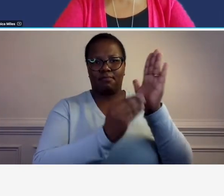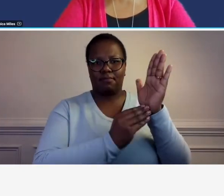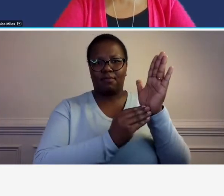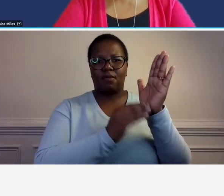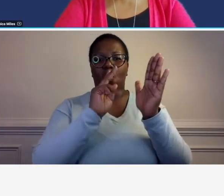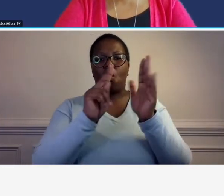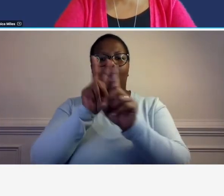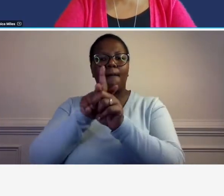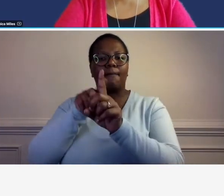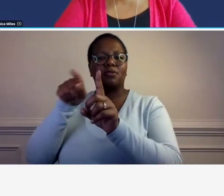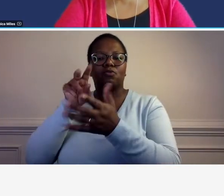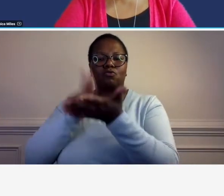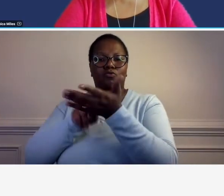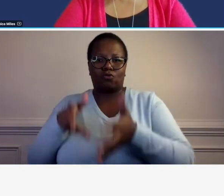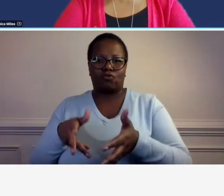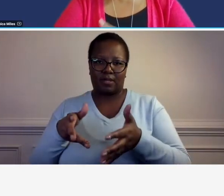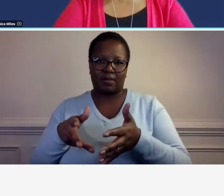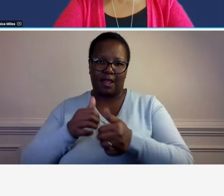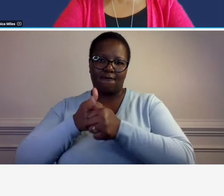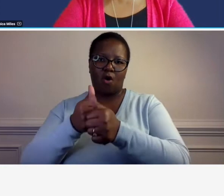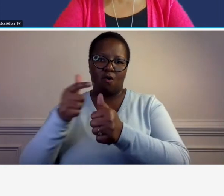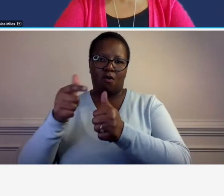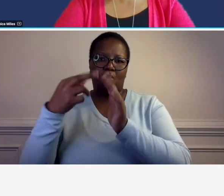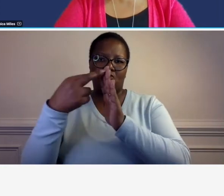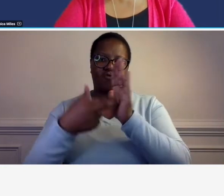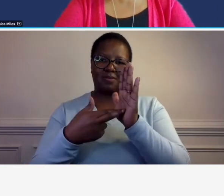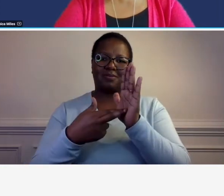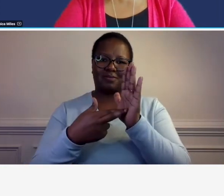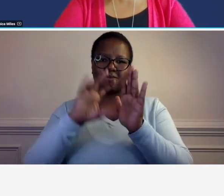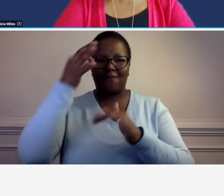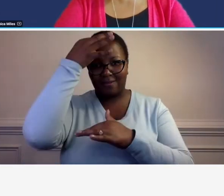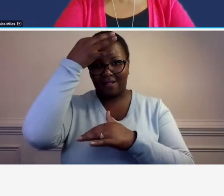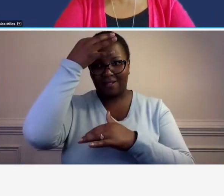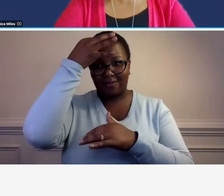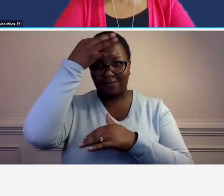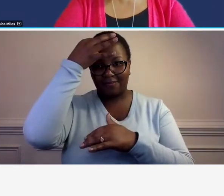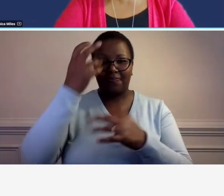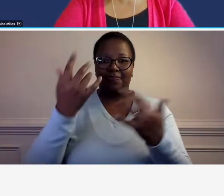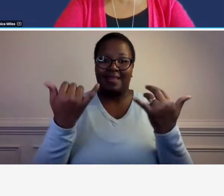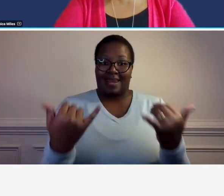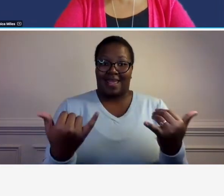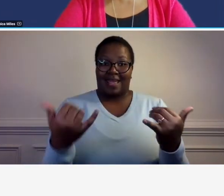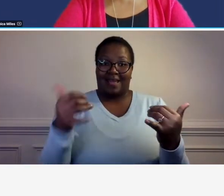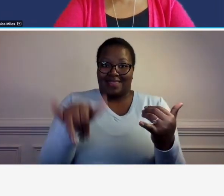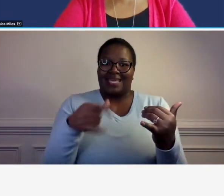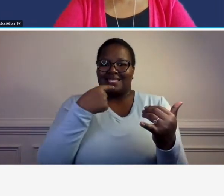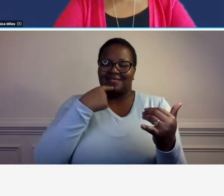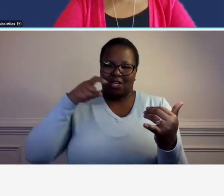with the federal cost principles so there you are that's where it says you have to do this okay so